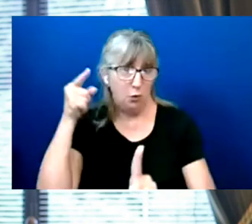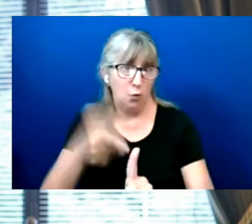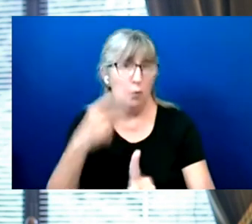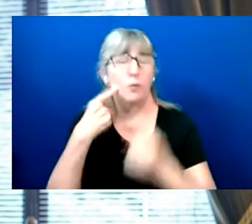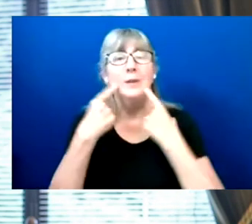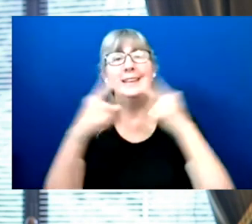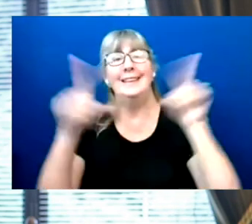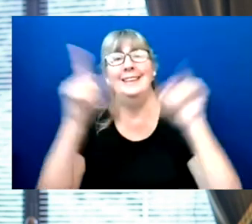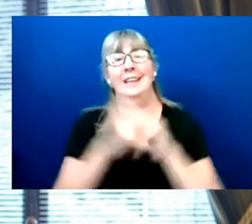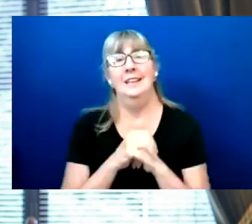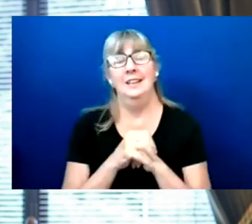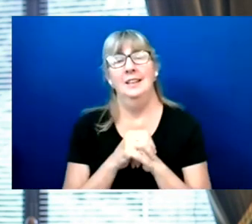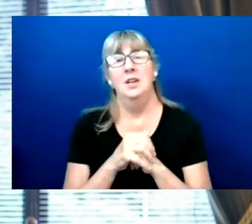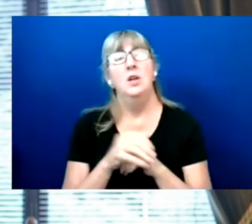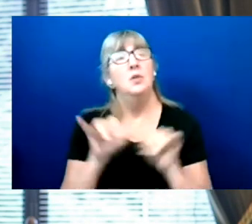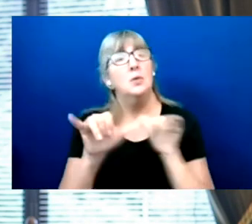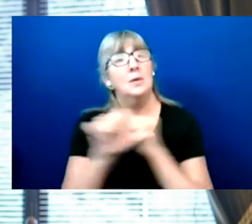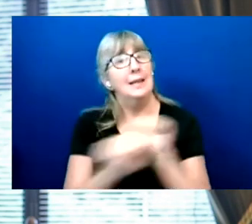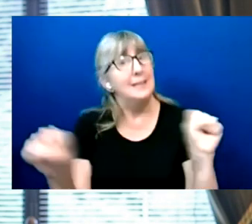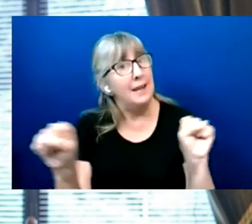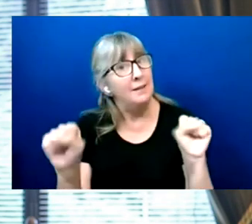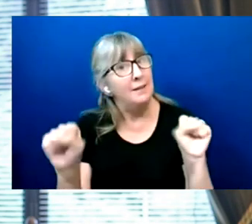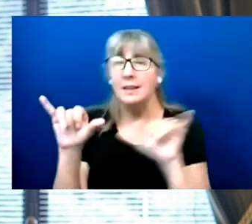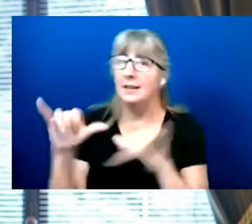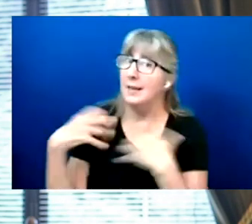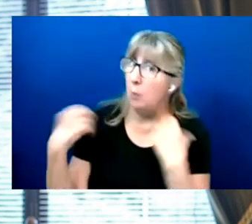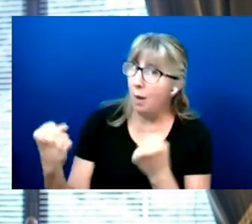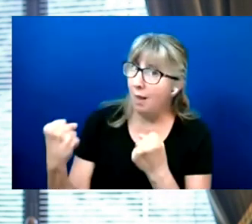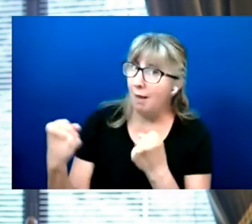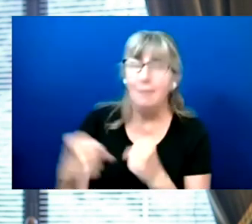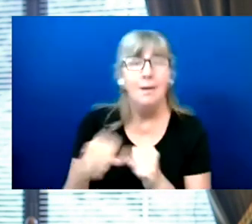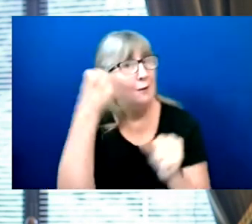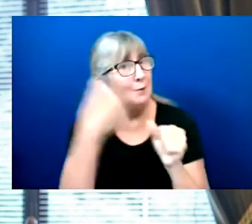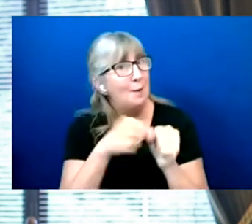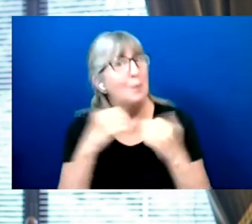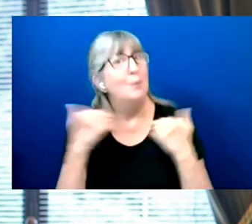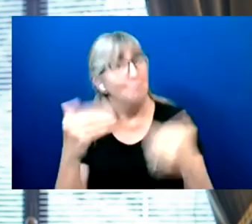So stay safe, stay well, and remember to vote.